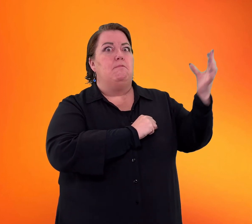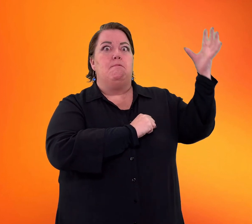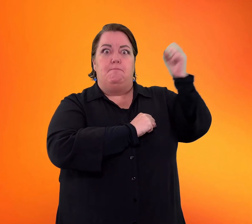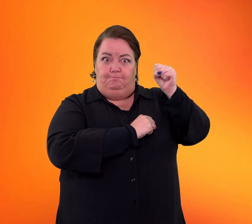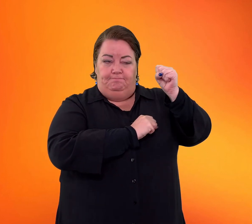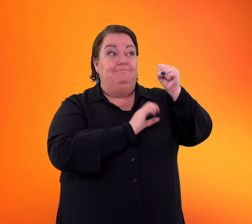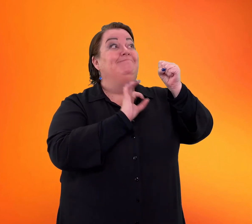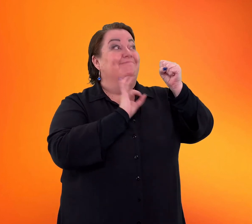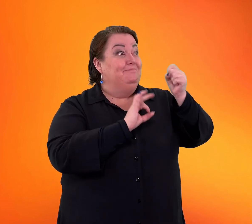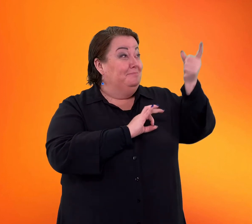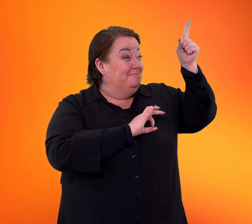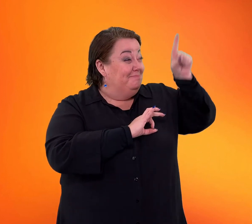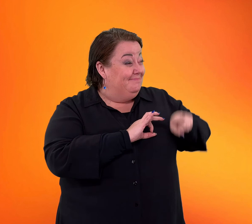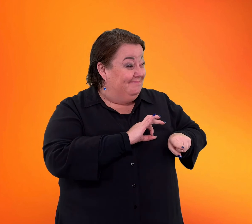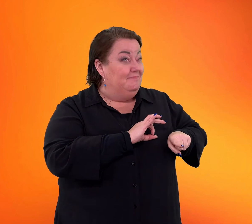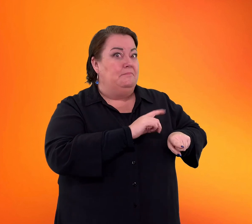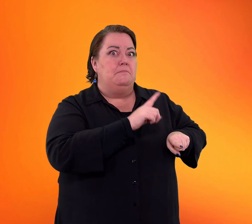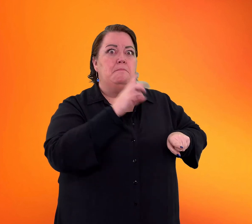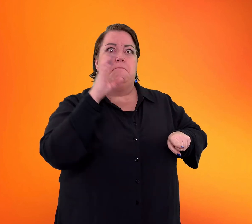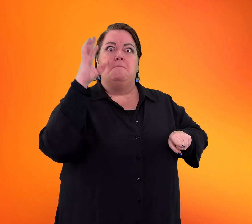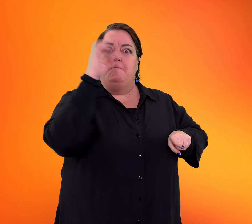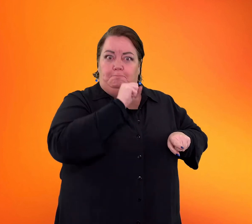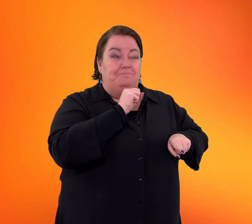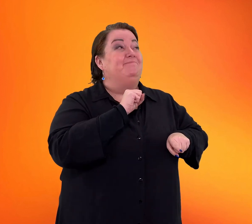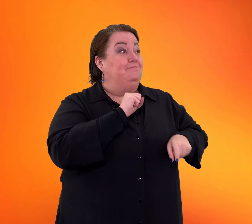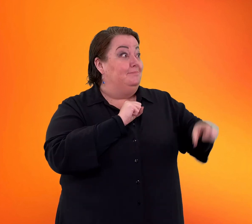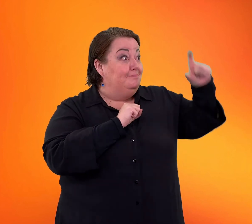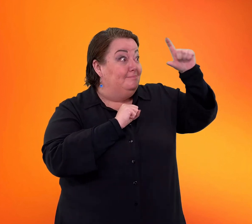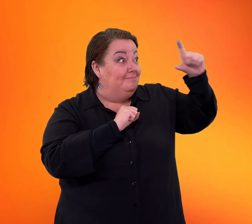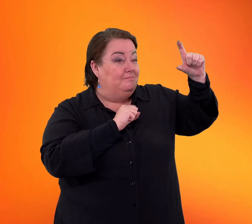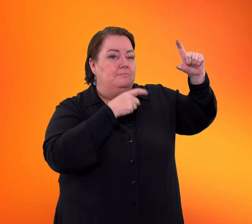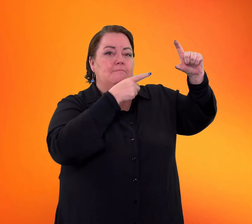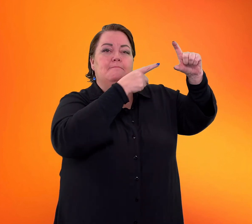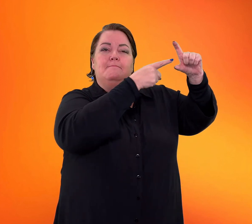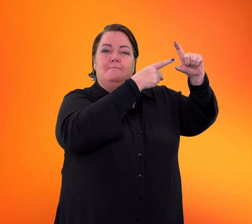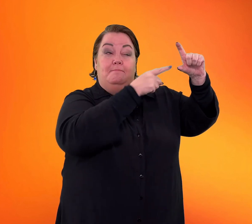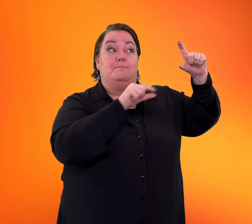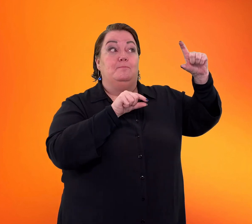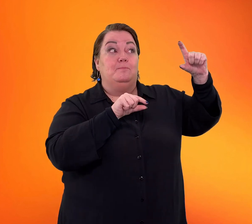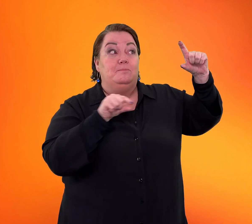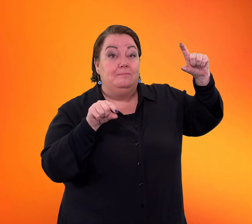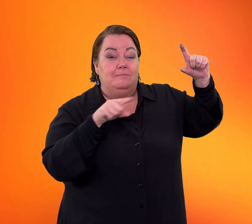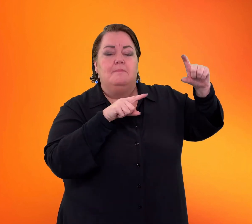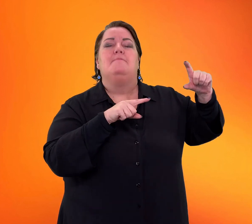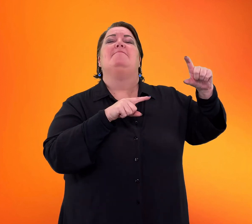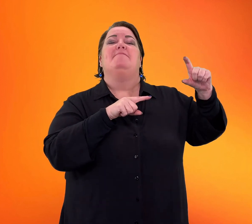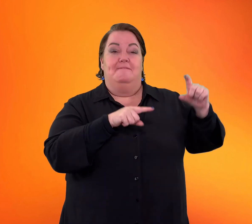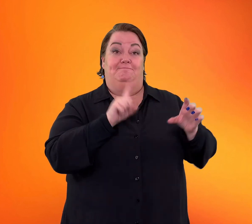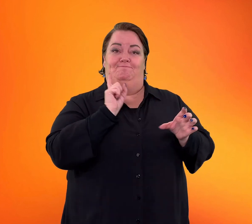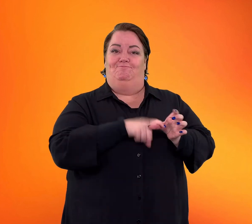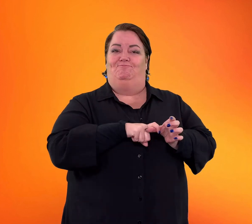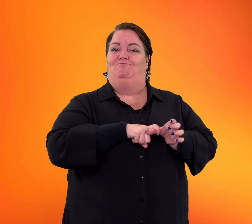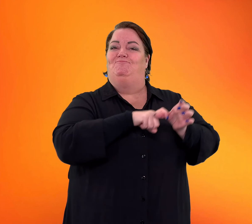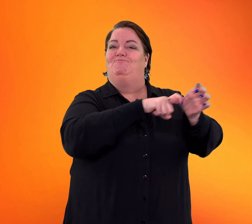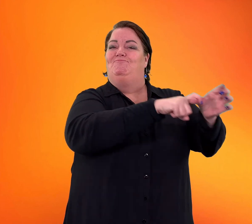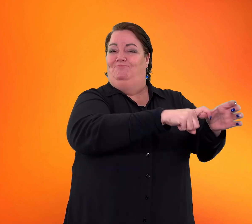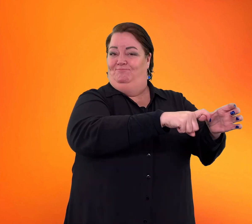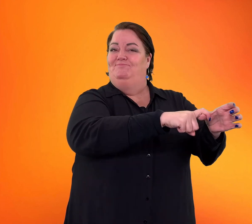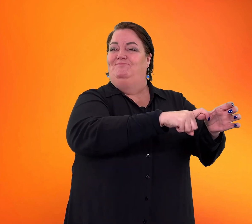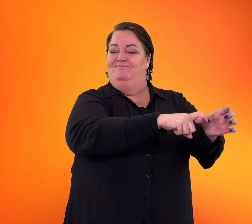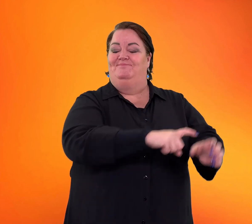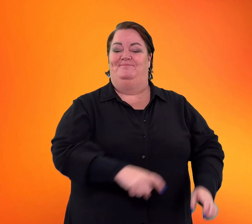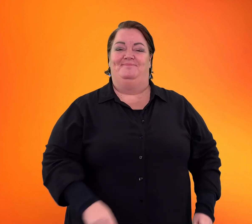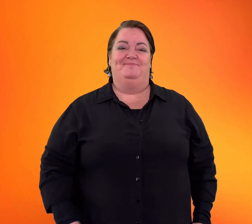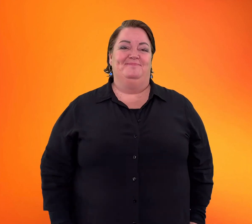say Year first, then Month, then Week, then can you continue the chat.